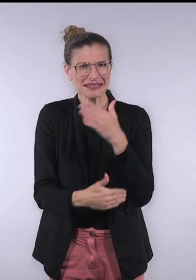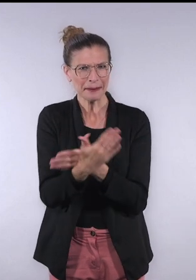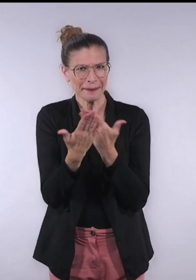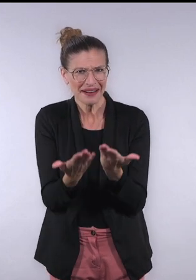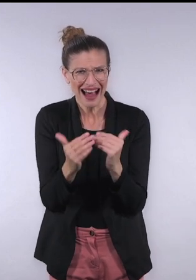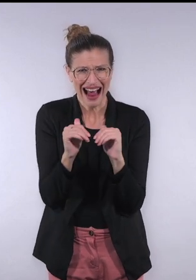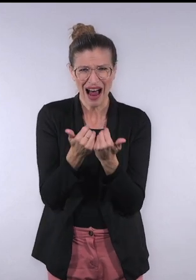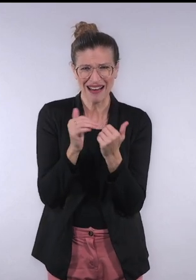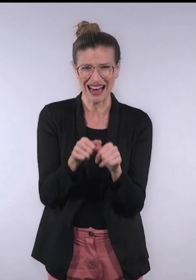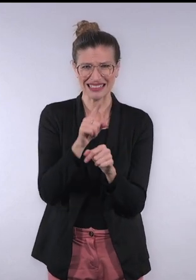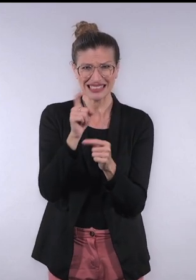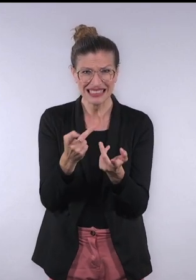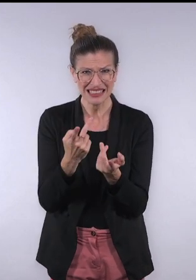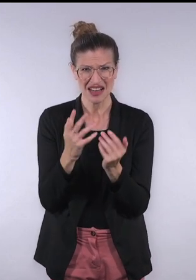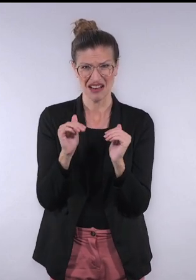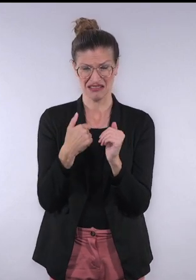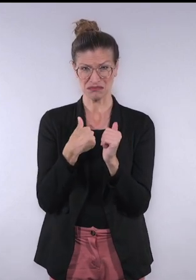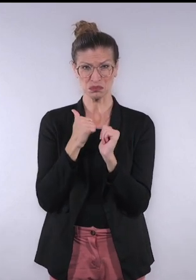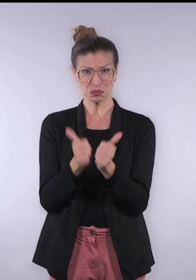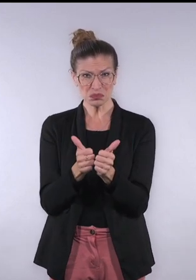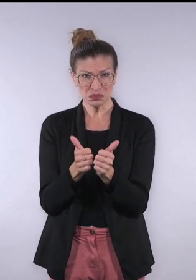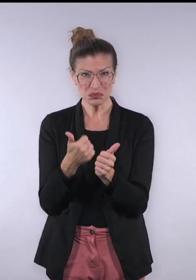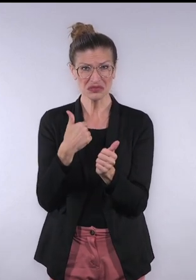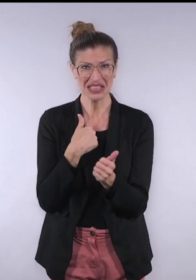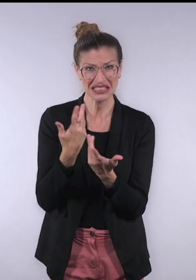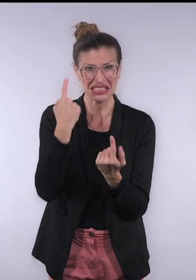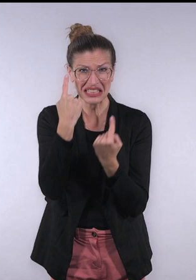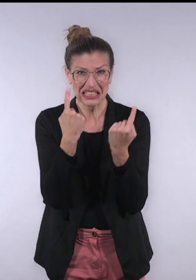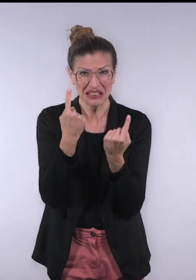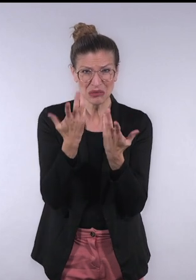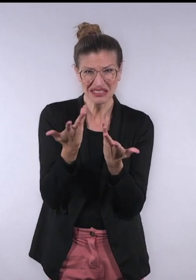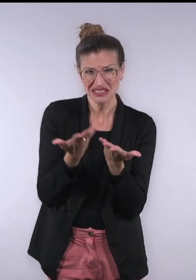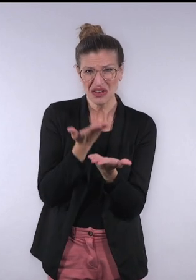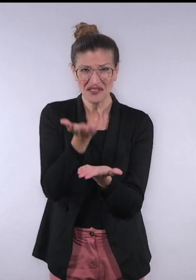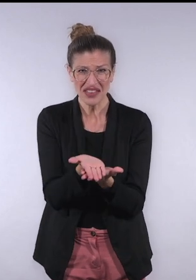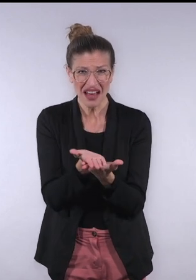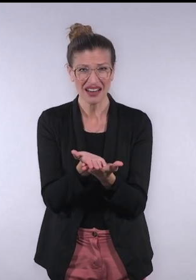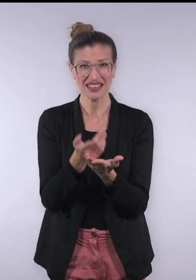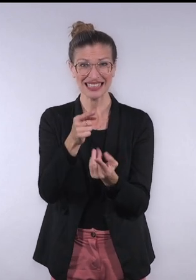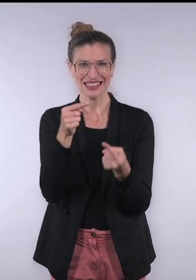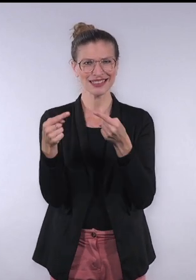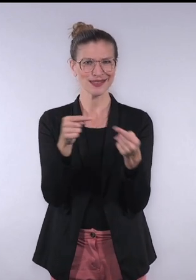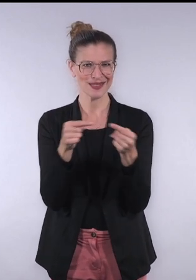What does it tell me about disability? How do I feel about that? Do I engage? Do I hate them? Do I think they're offensive?